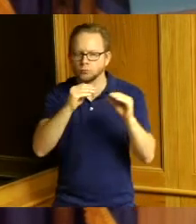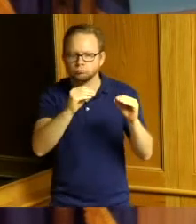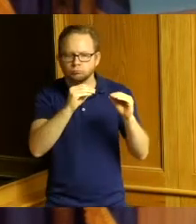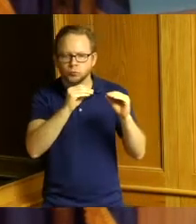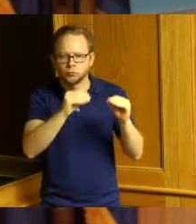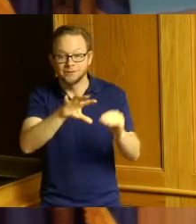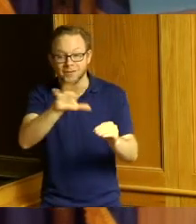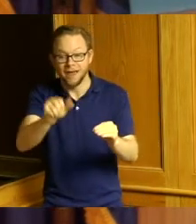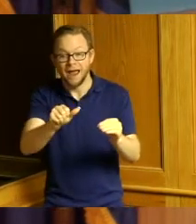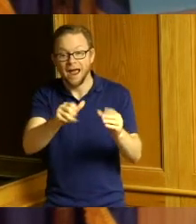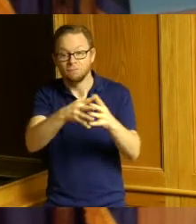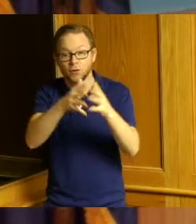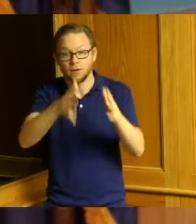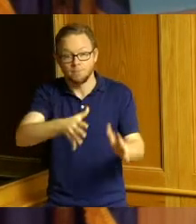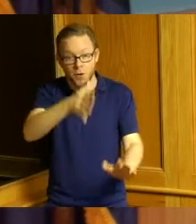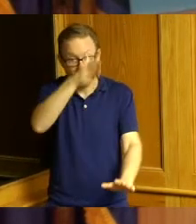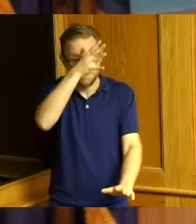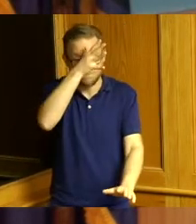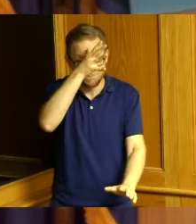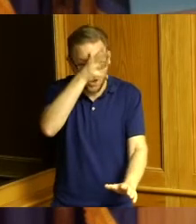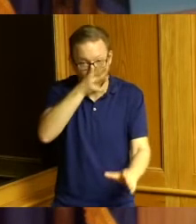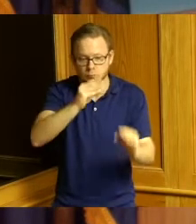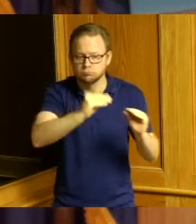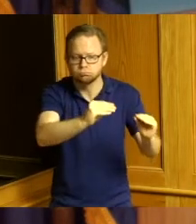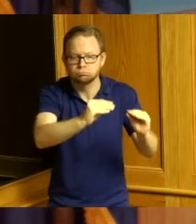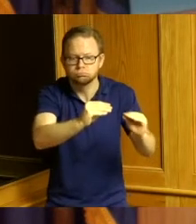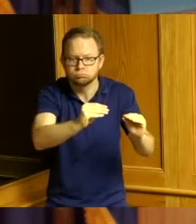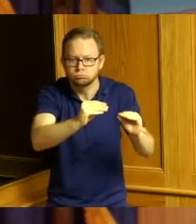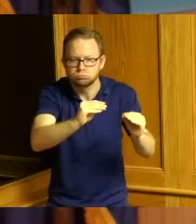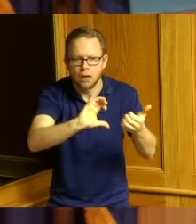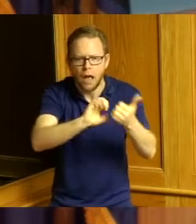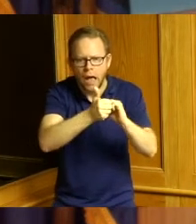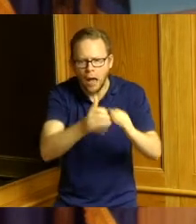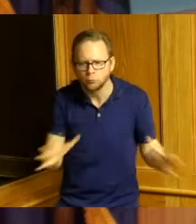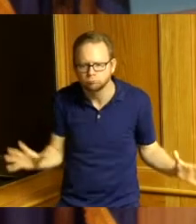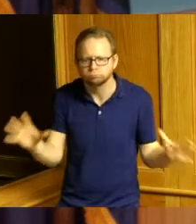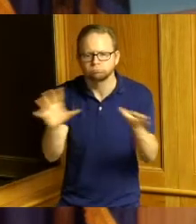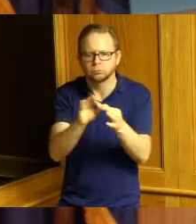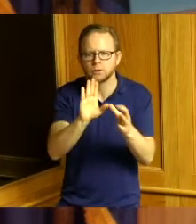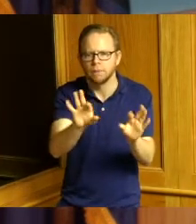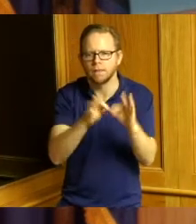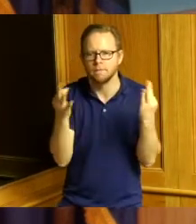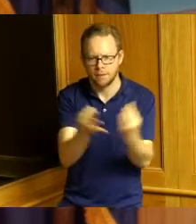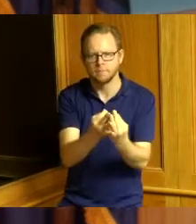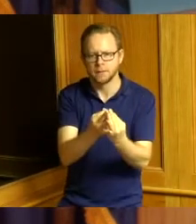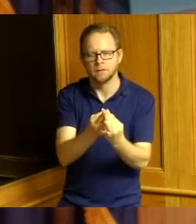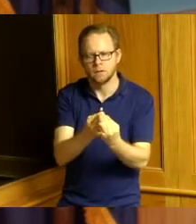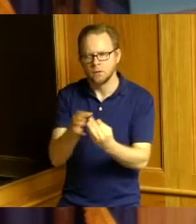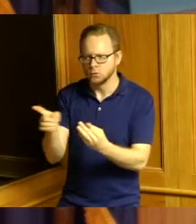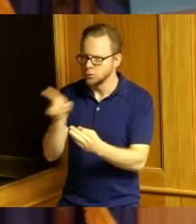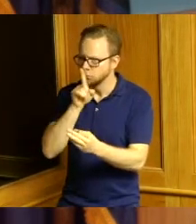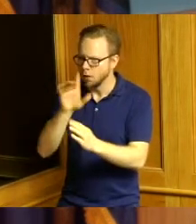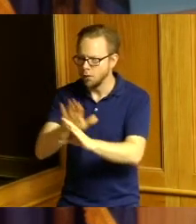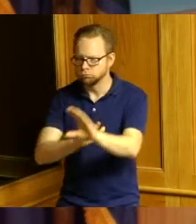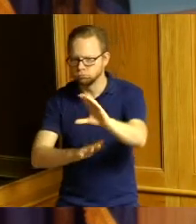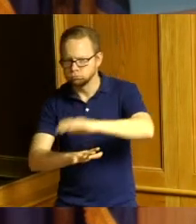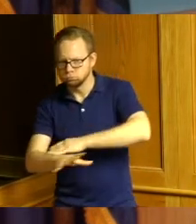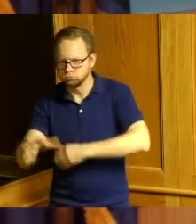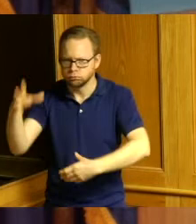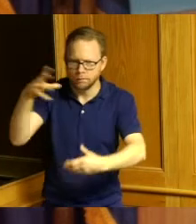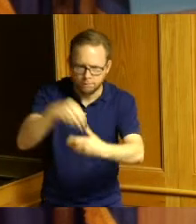unit back together and has been on the ground working with that he can also be a role model